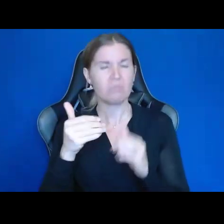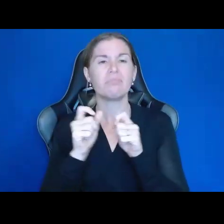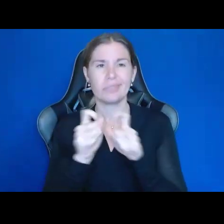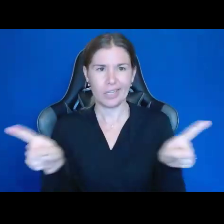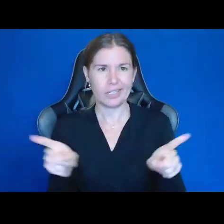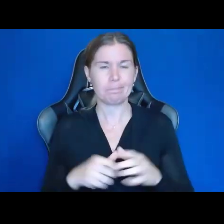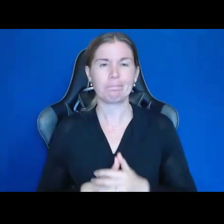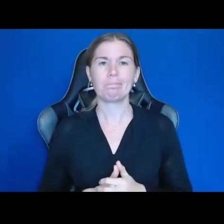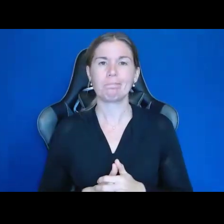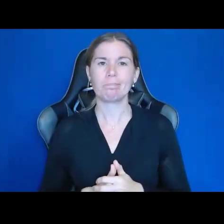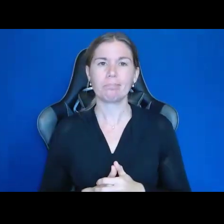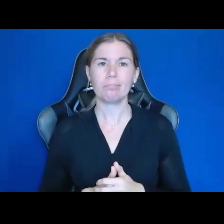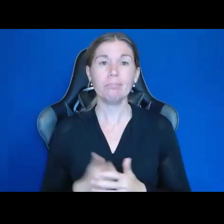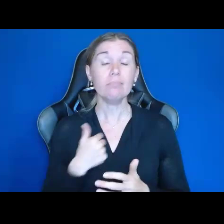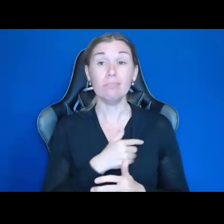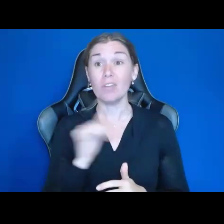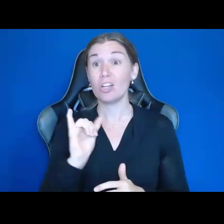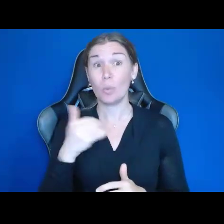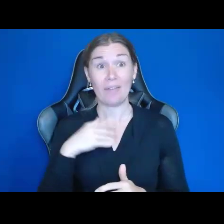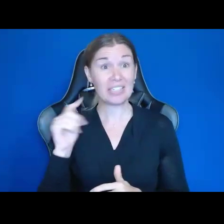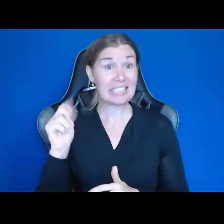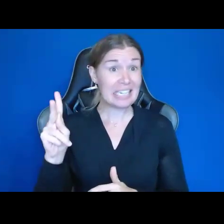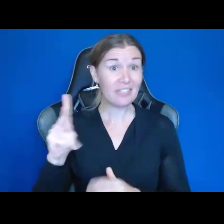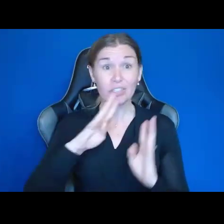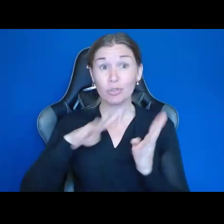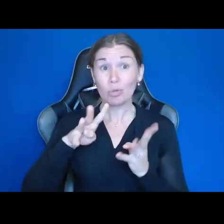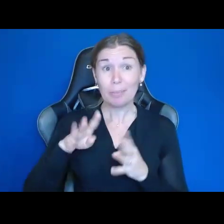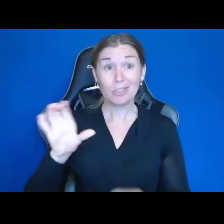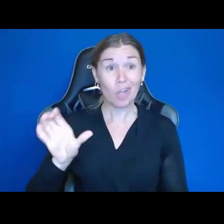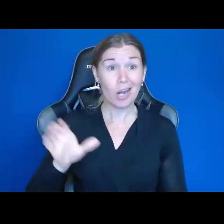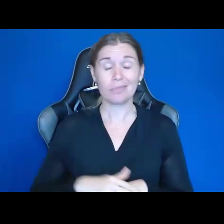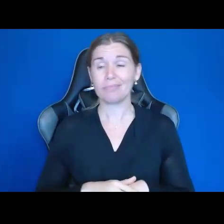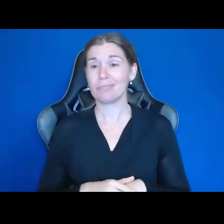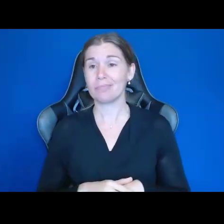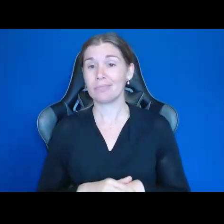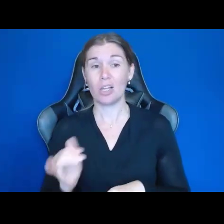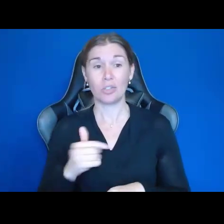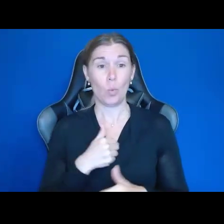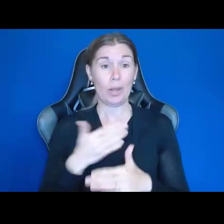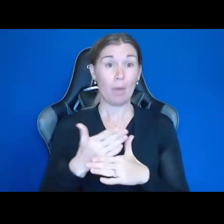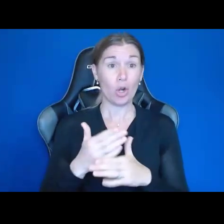We have a streaming television channel, so you can go visit that. We're also partnering with Verizon.